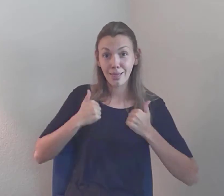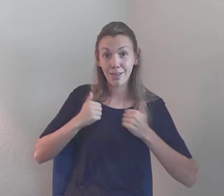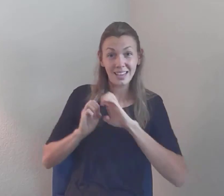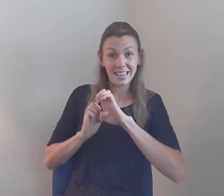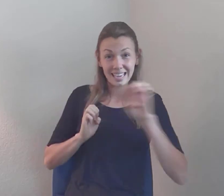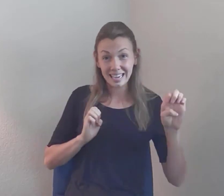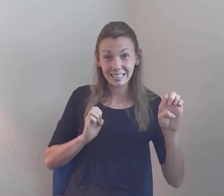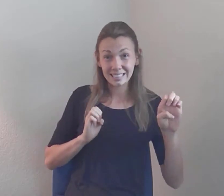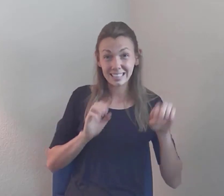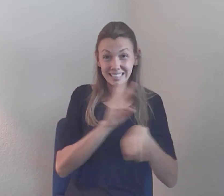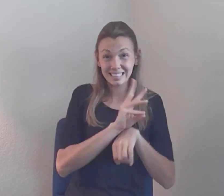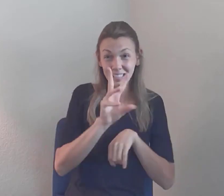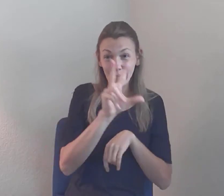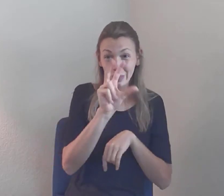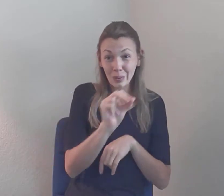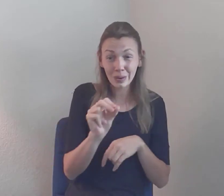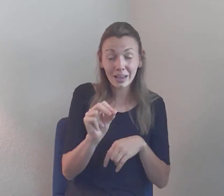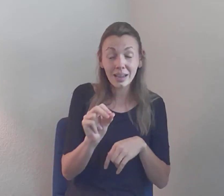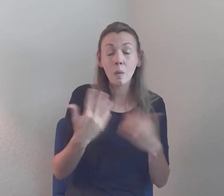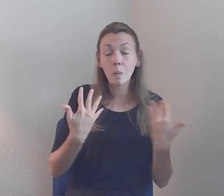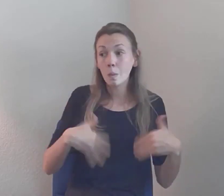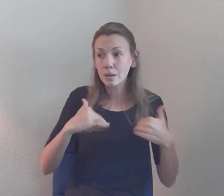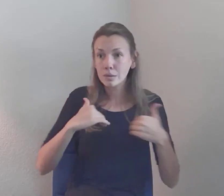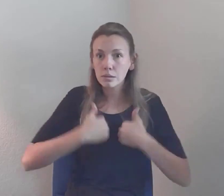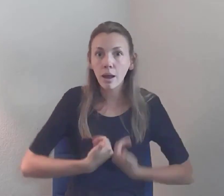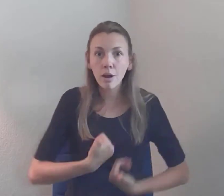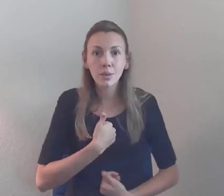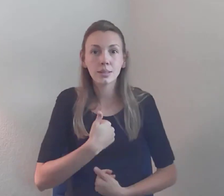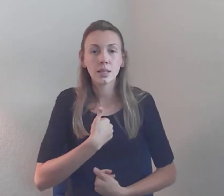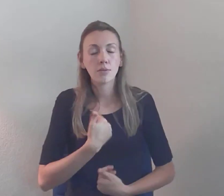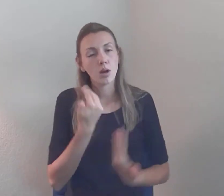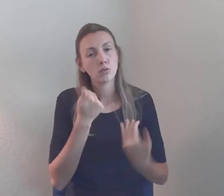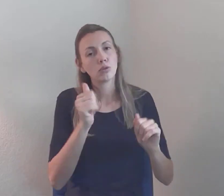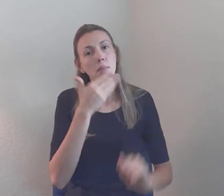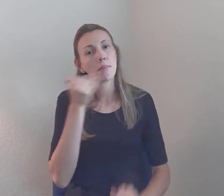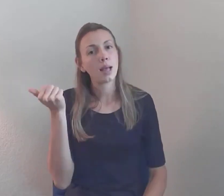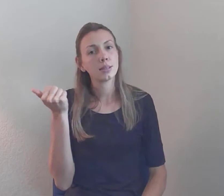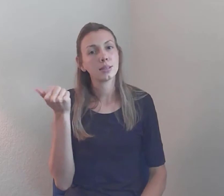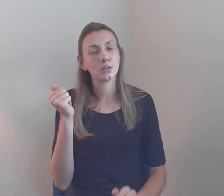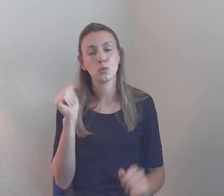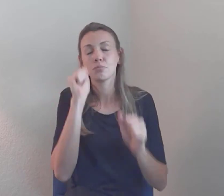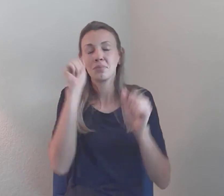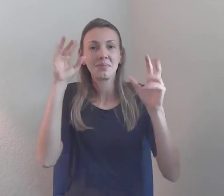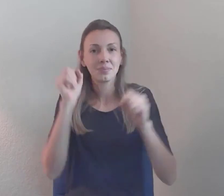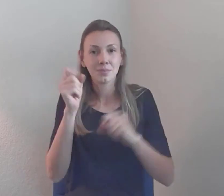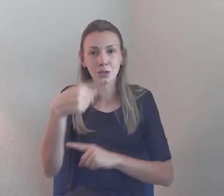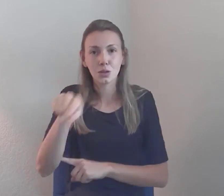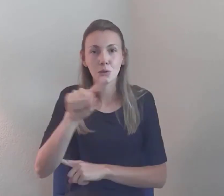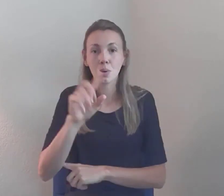Michael Hixson Please take a moment to say his name out loud with me right now...